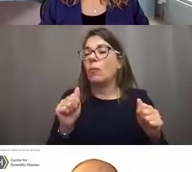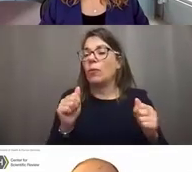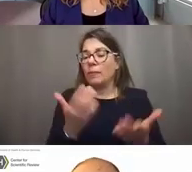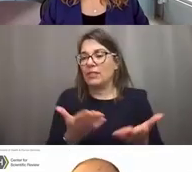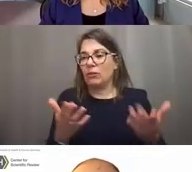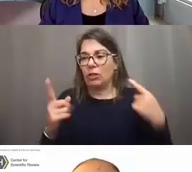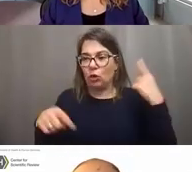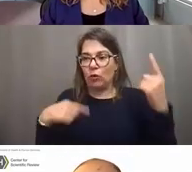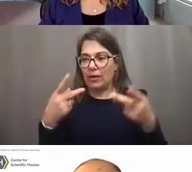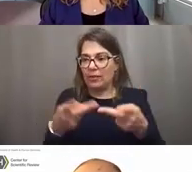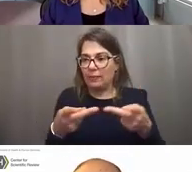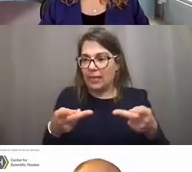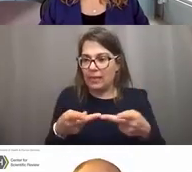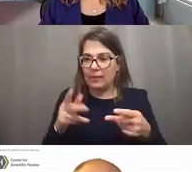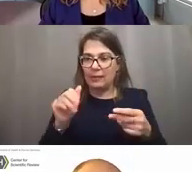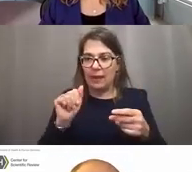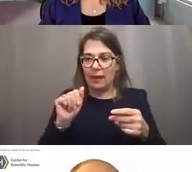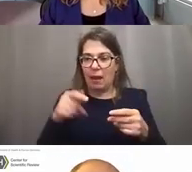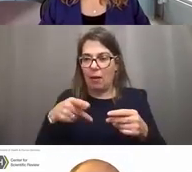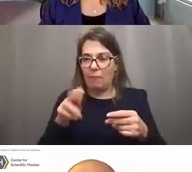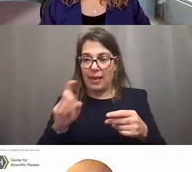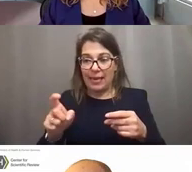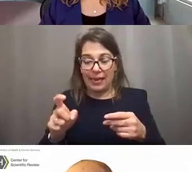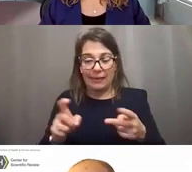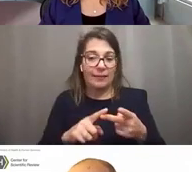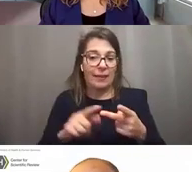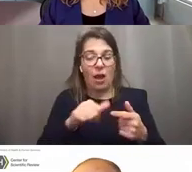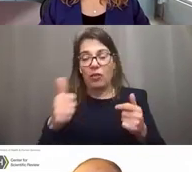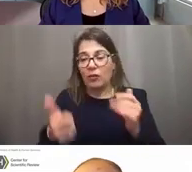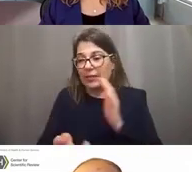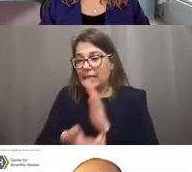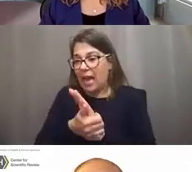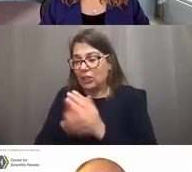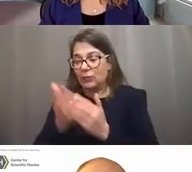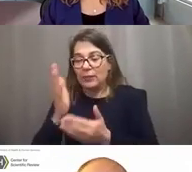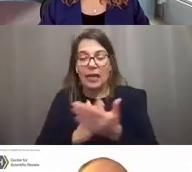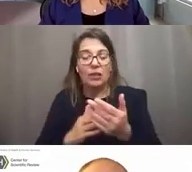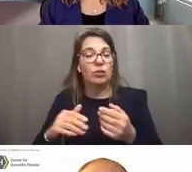The appendix, the other attachment section, human subject section, you name it, so on.